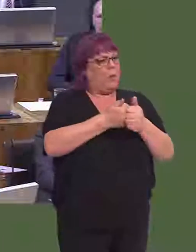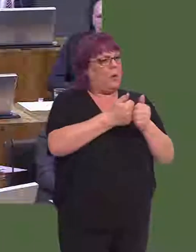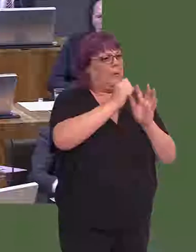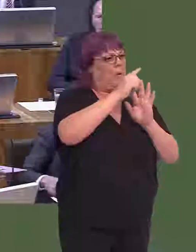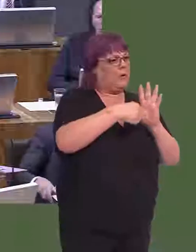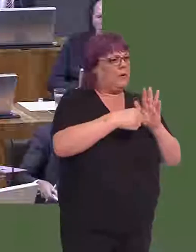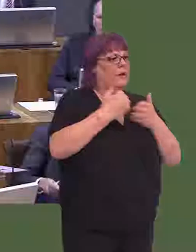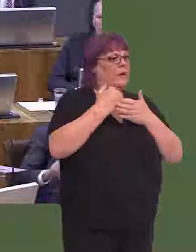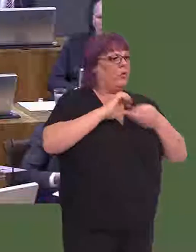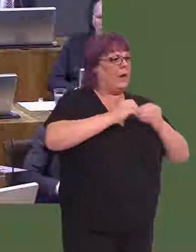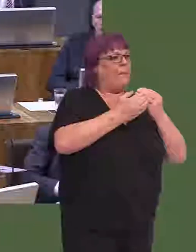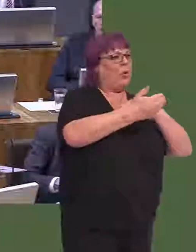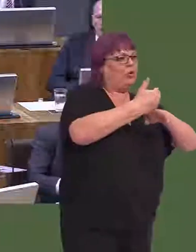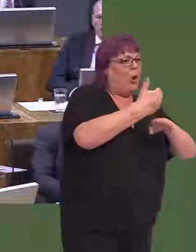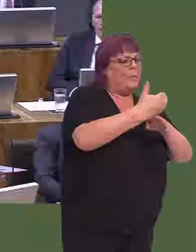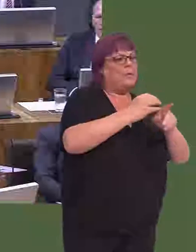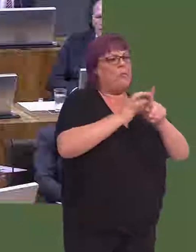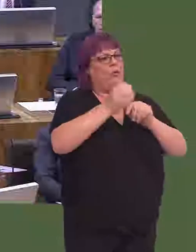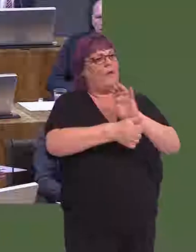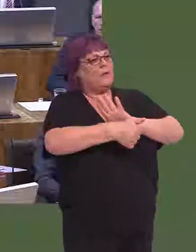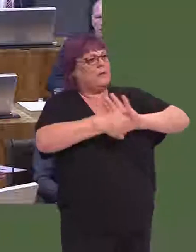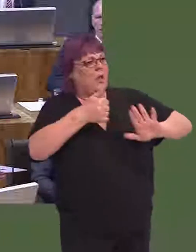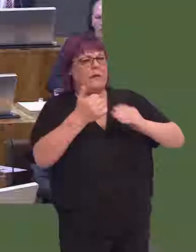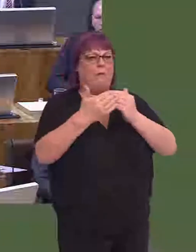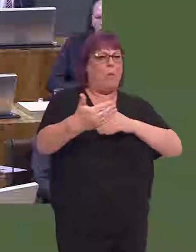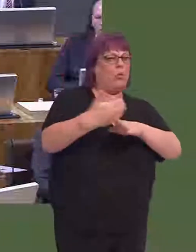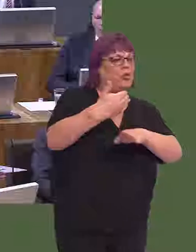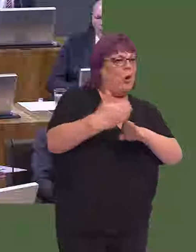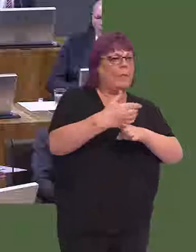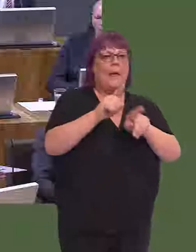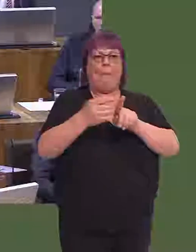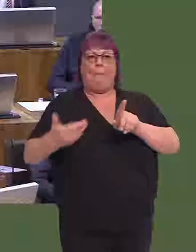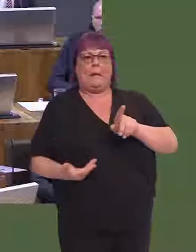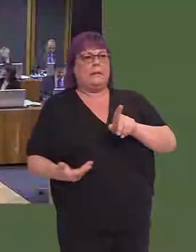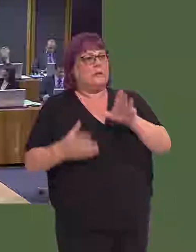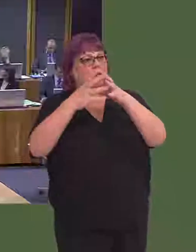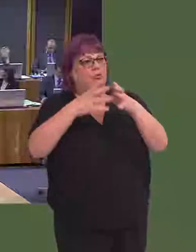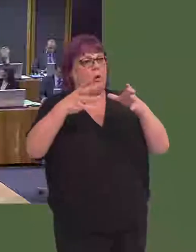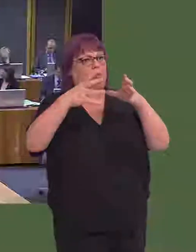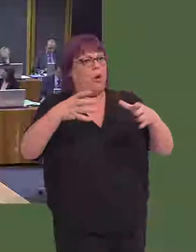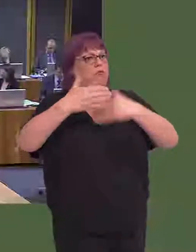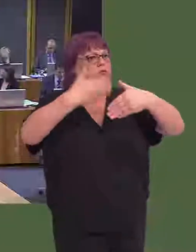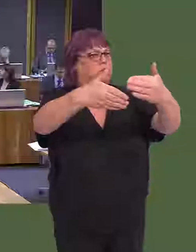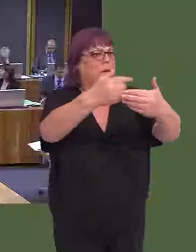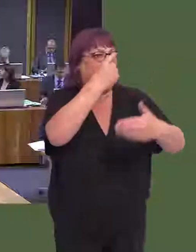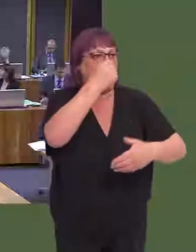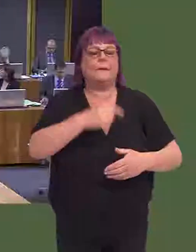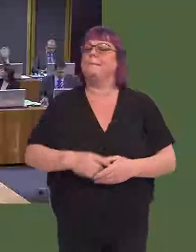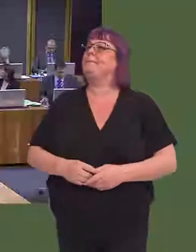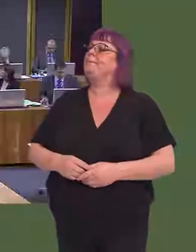supports schemes that create jobs, enhance skills and employability, and delivers the right environment for businesses to grow and thrive. Dai Lloyd AM: Thank you for that answer, First Minister.